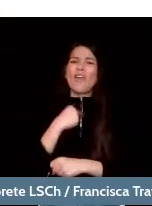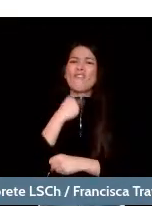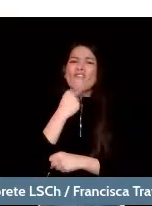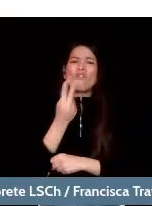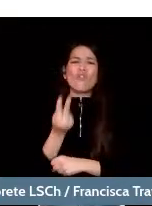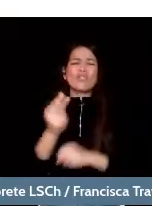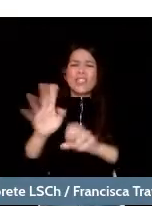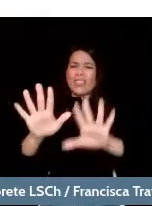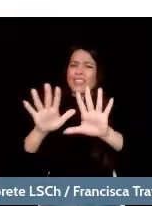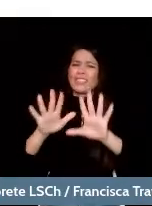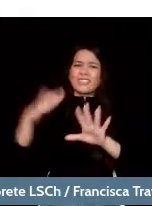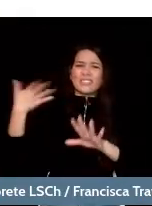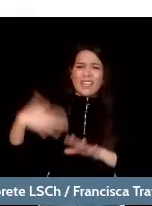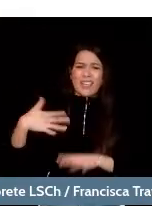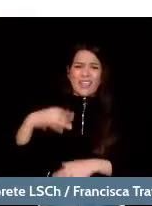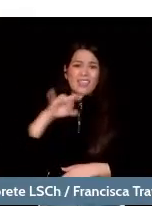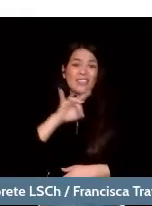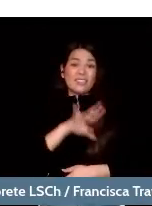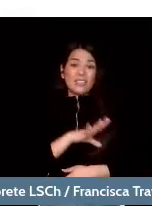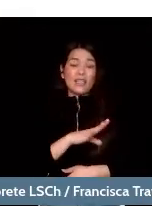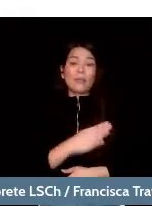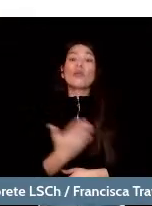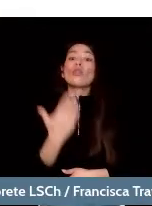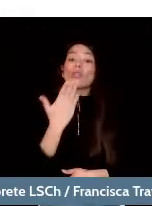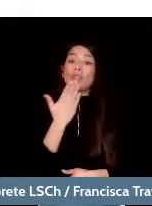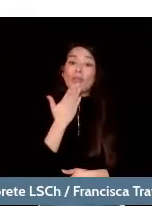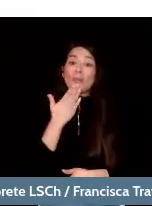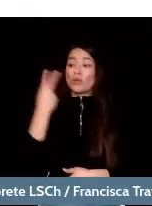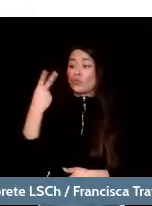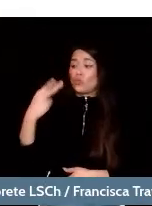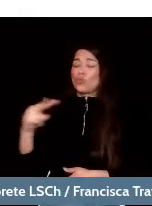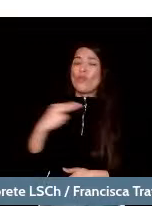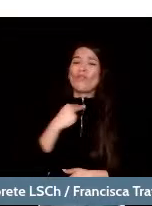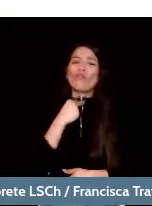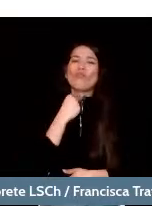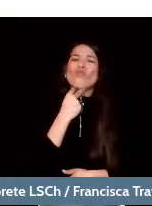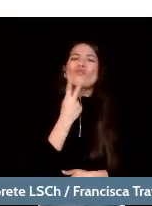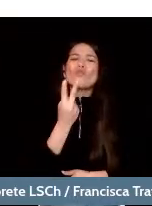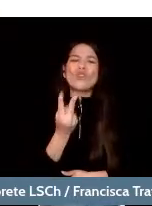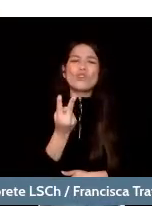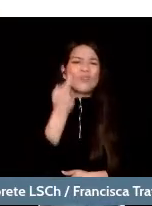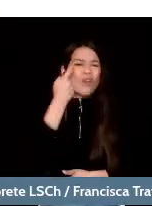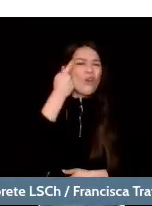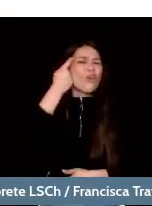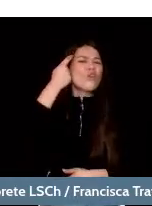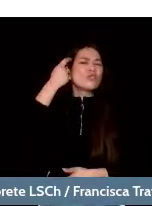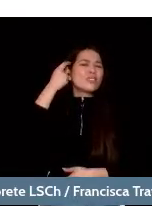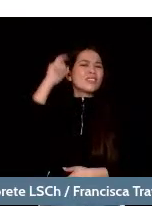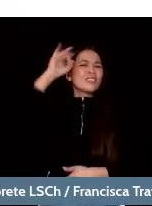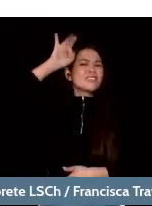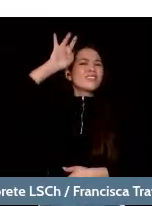but he is also a voice aware of the political and social complexities